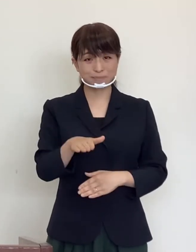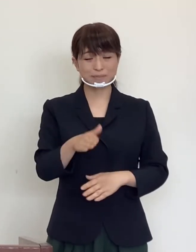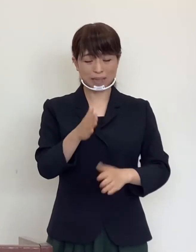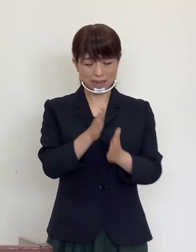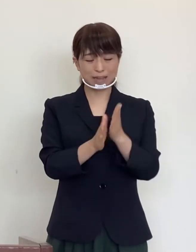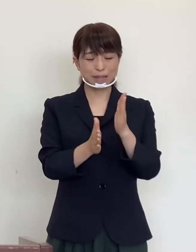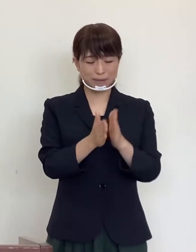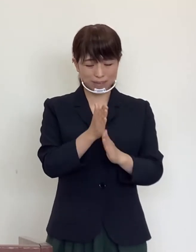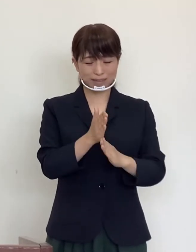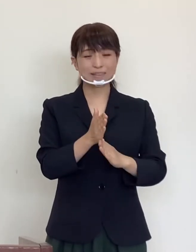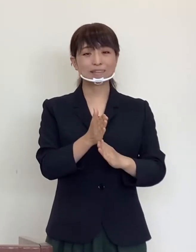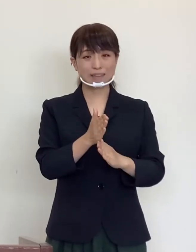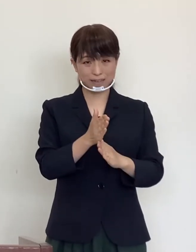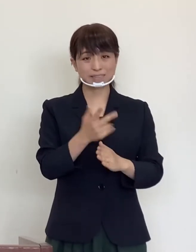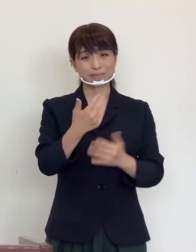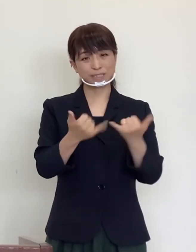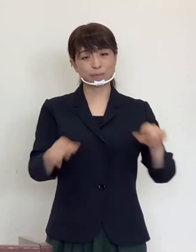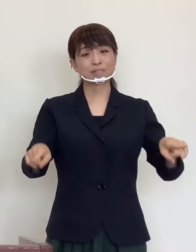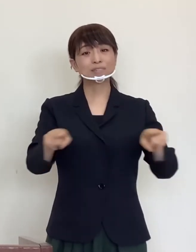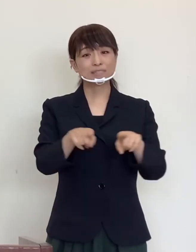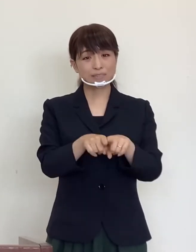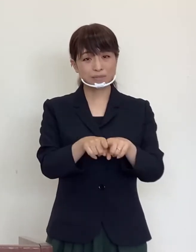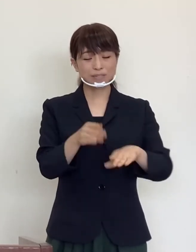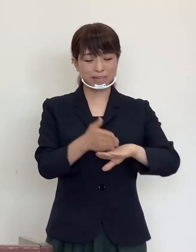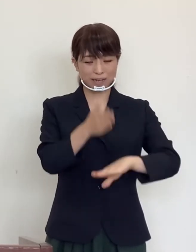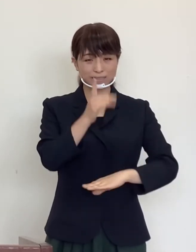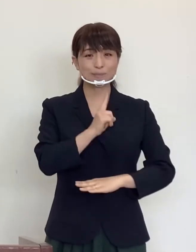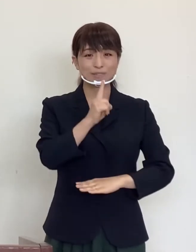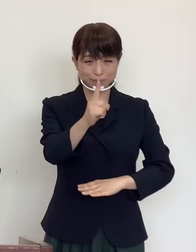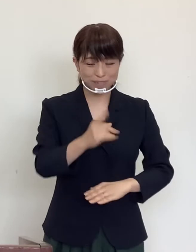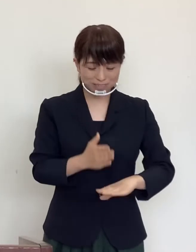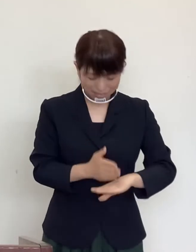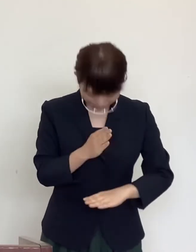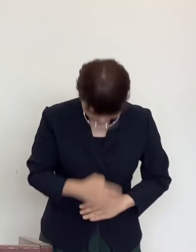for working hard to prevent the spread of COVID-19. Thank you very much.